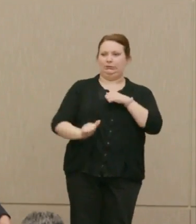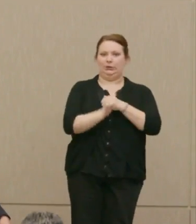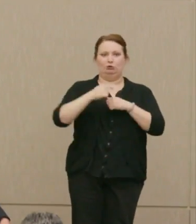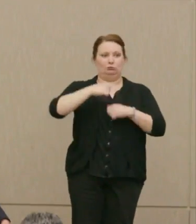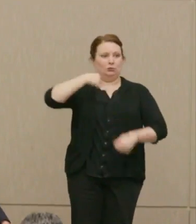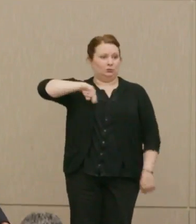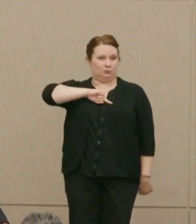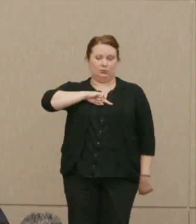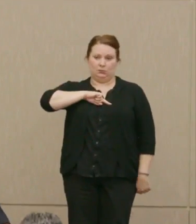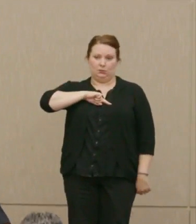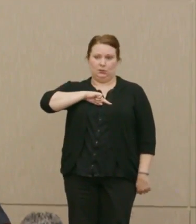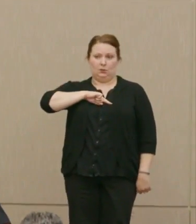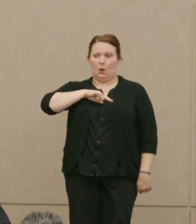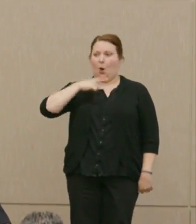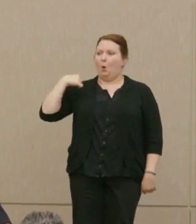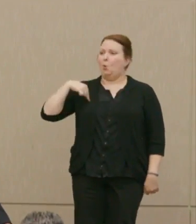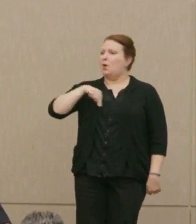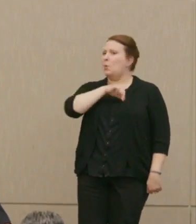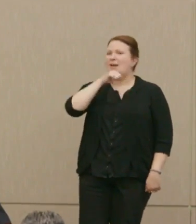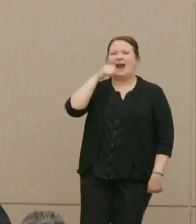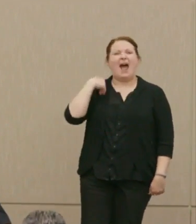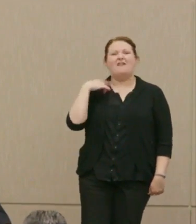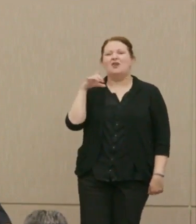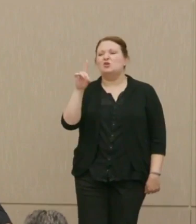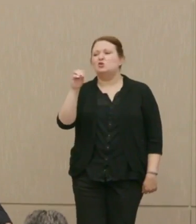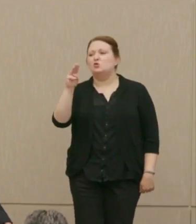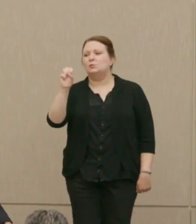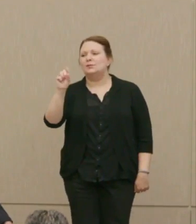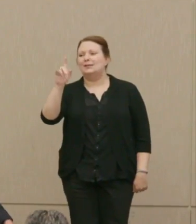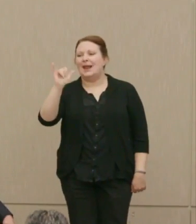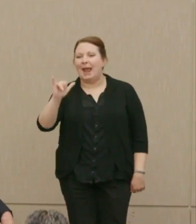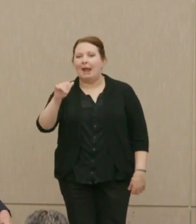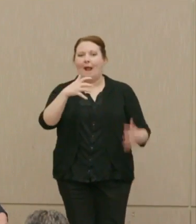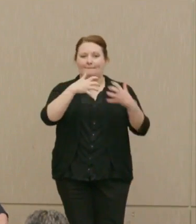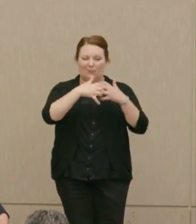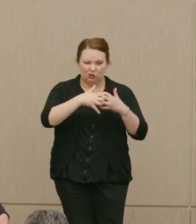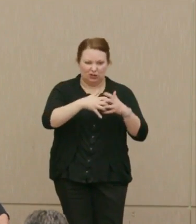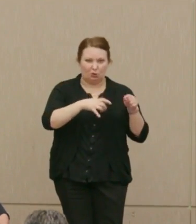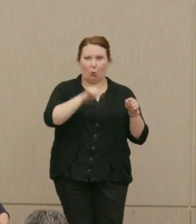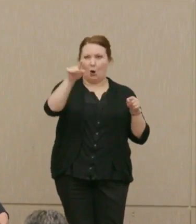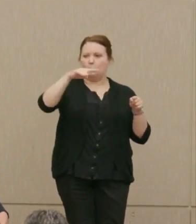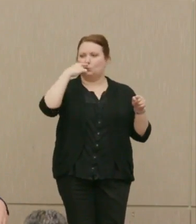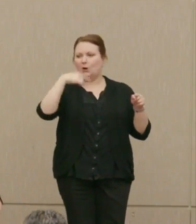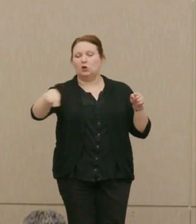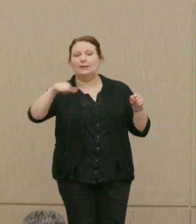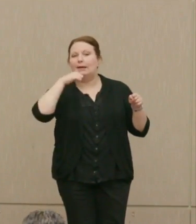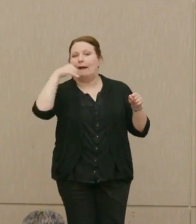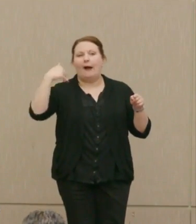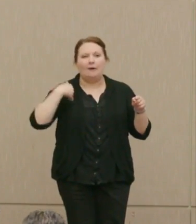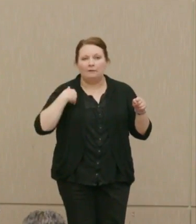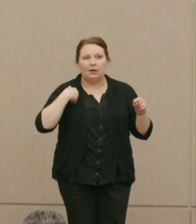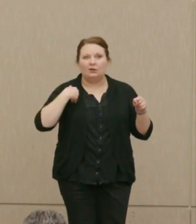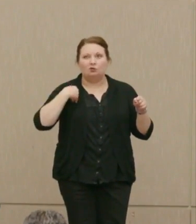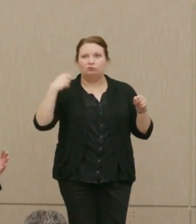I don't think we would have a doomsday machine, or Russia would have a dooms-, Russia, in